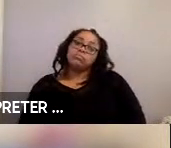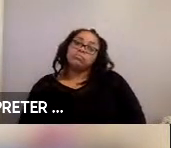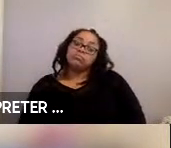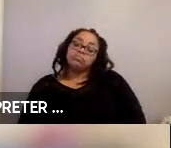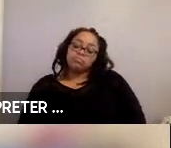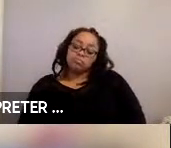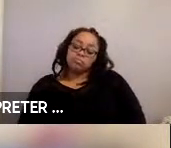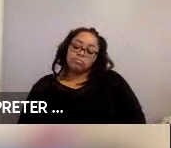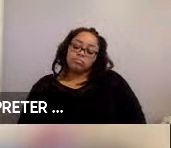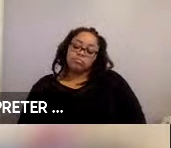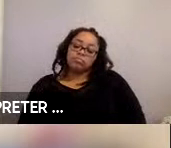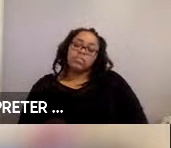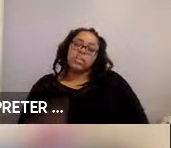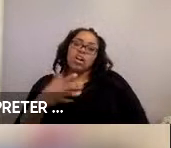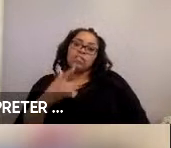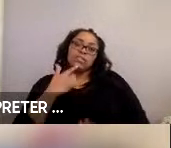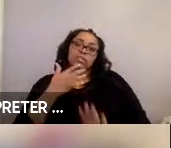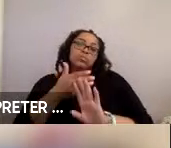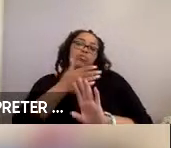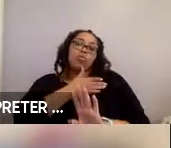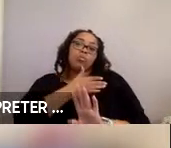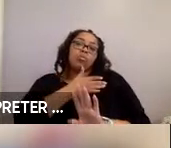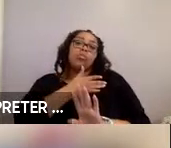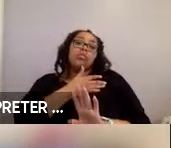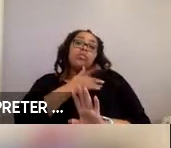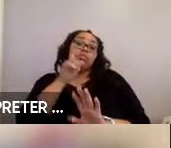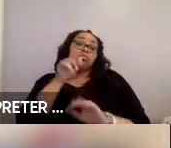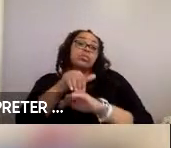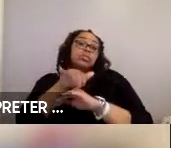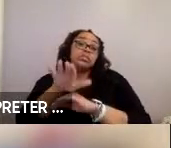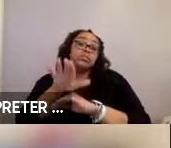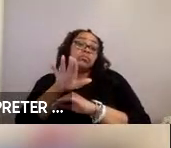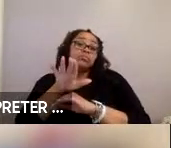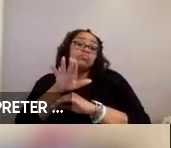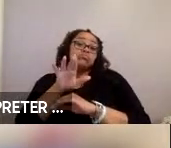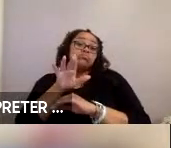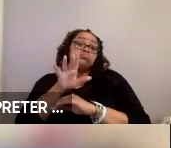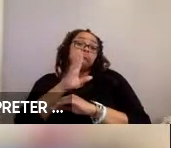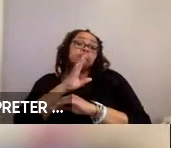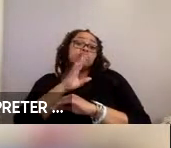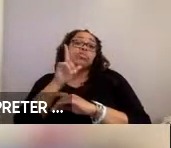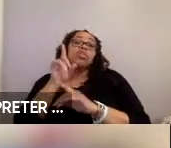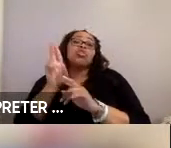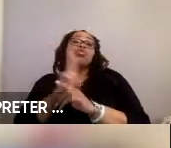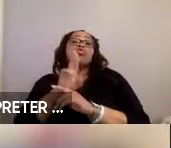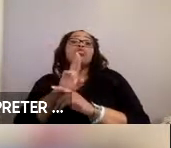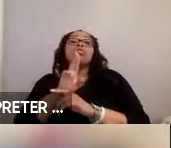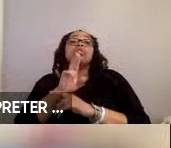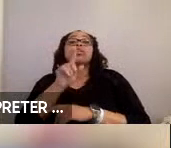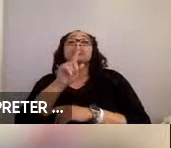I mentioned previously, you can submit requests to speak using zoom’s Q&A feature. And,